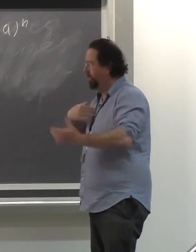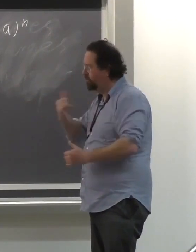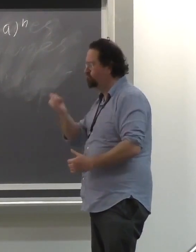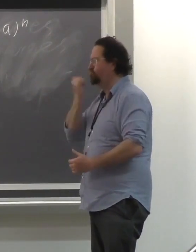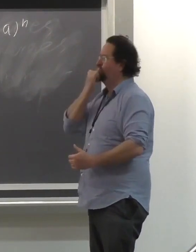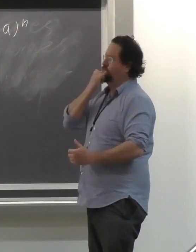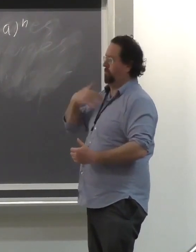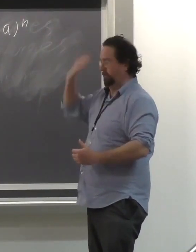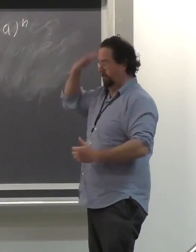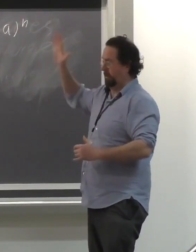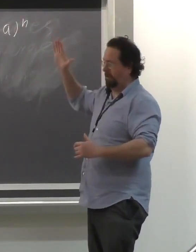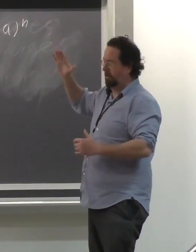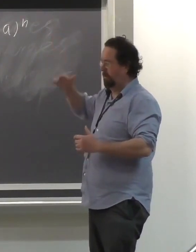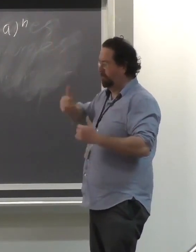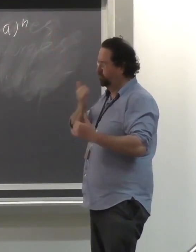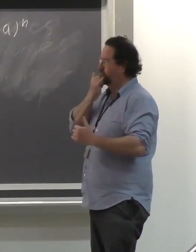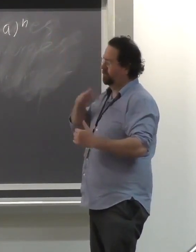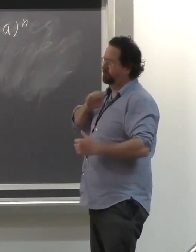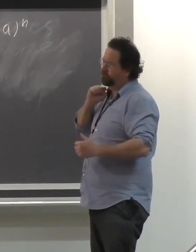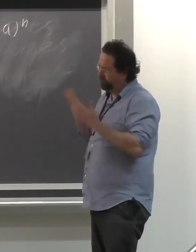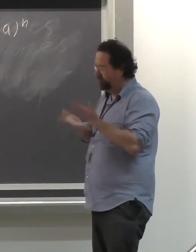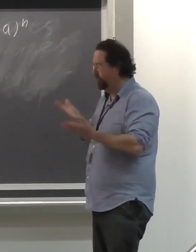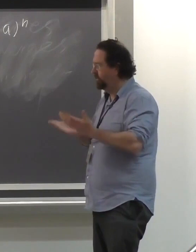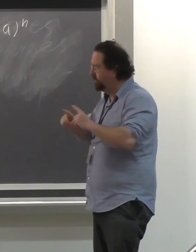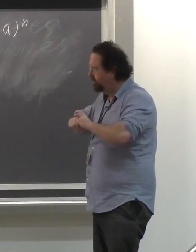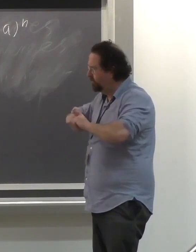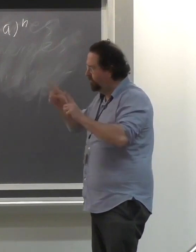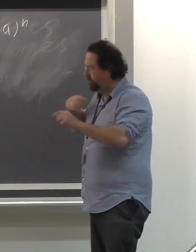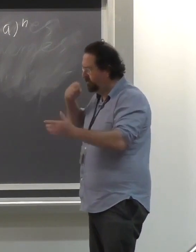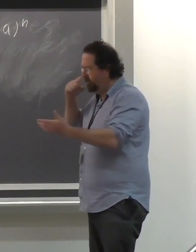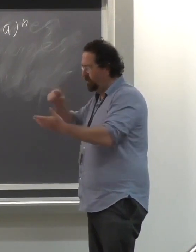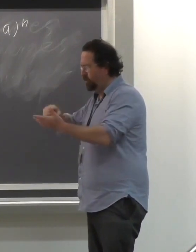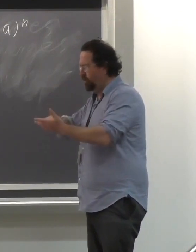So I've noticed-- and maybe I'm using the wrong terminology.